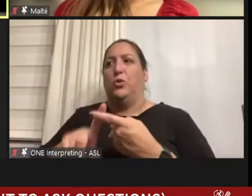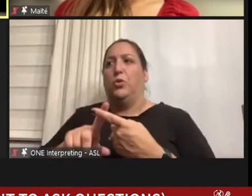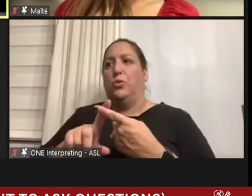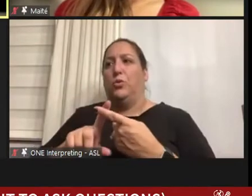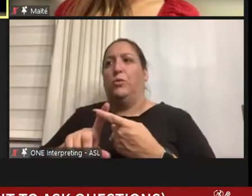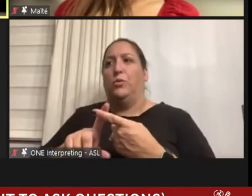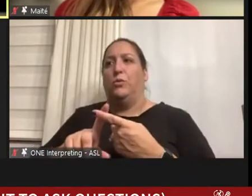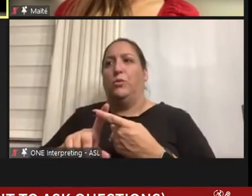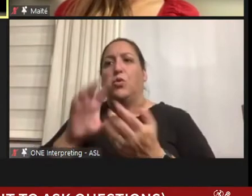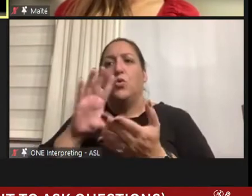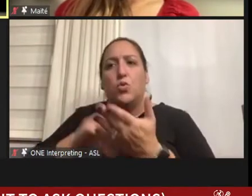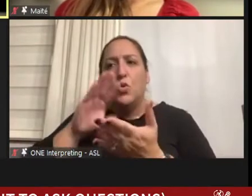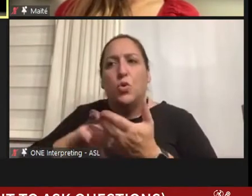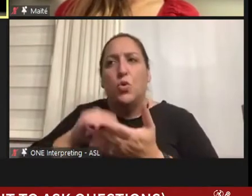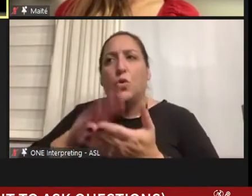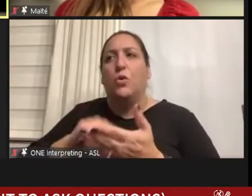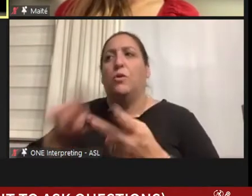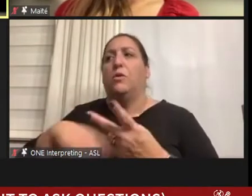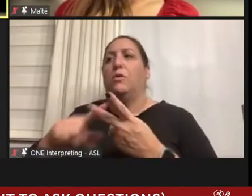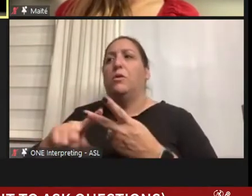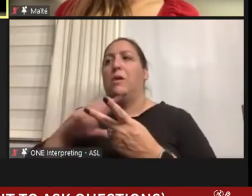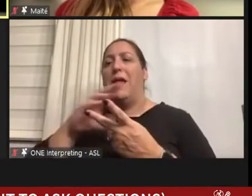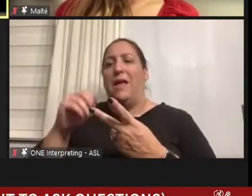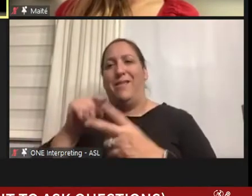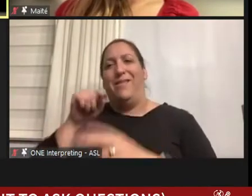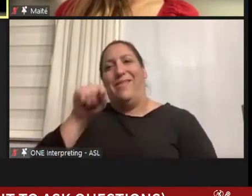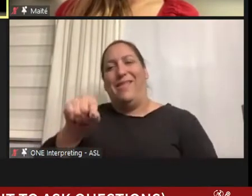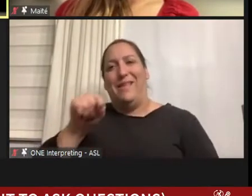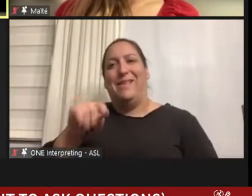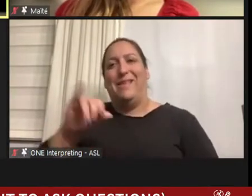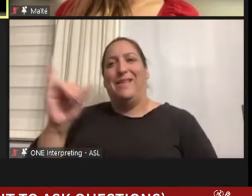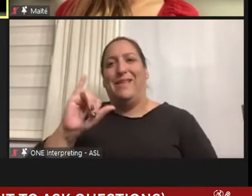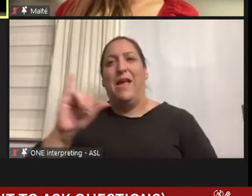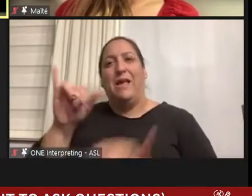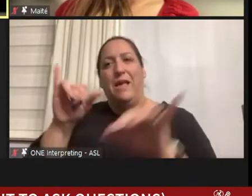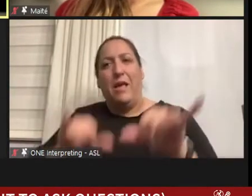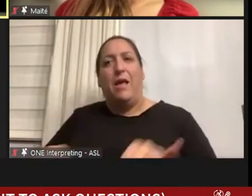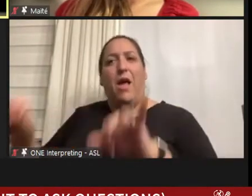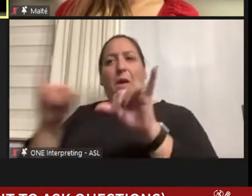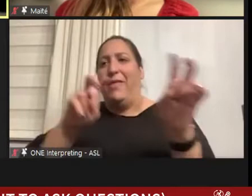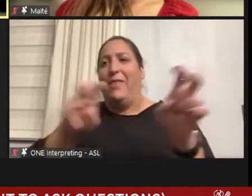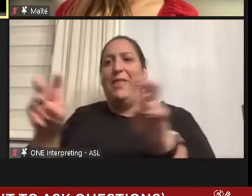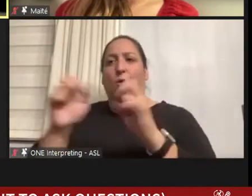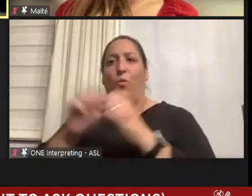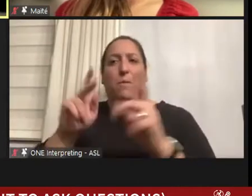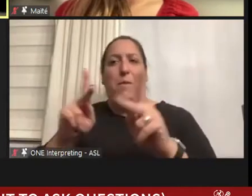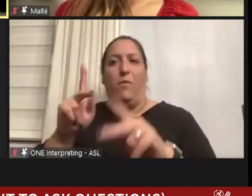learn and this is like a common theme with people with disabilities so maybe you could